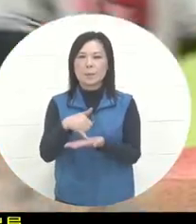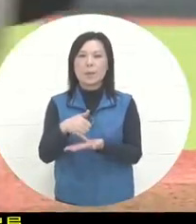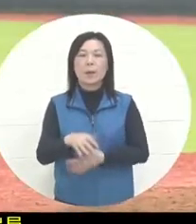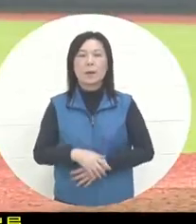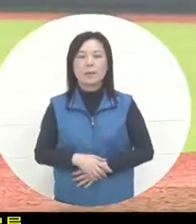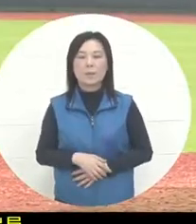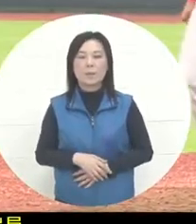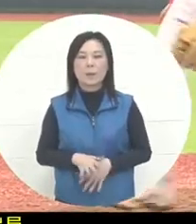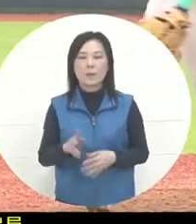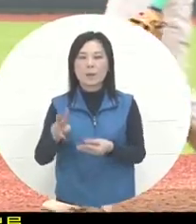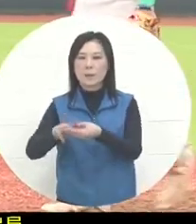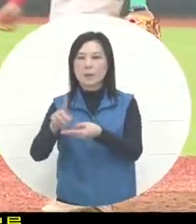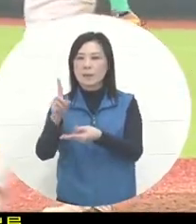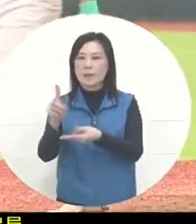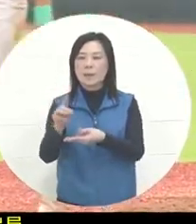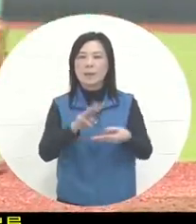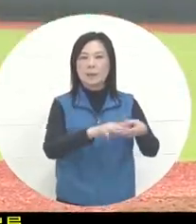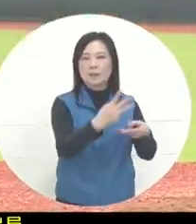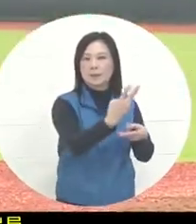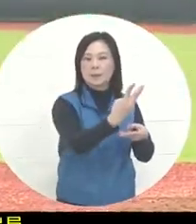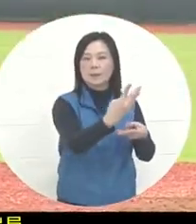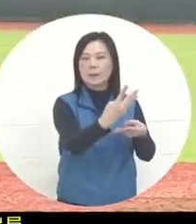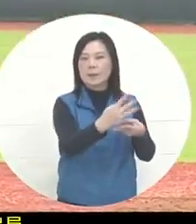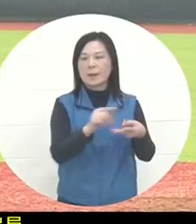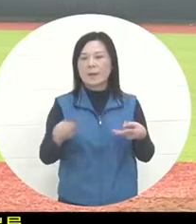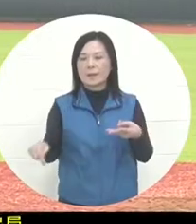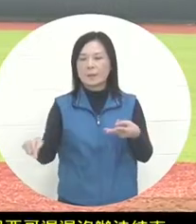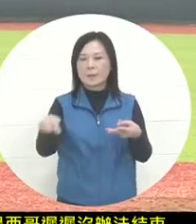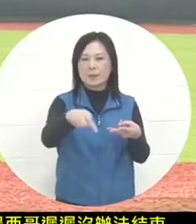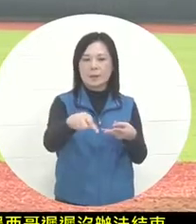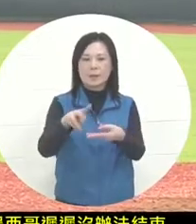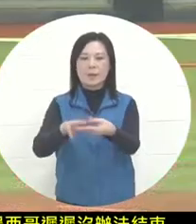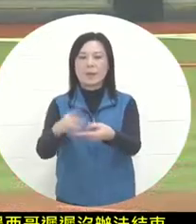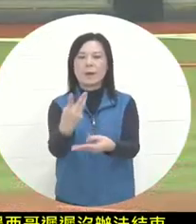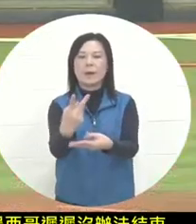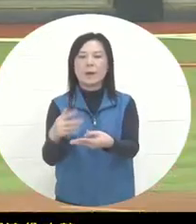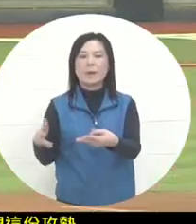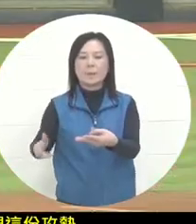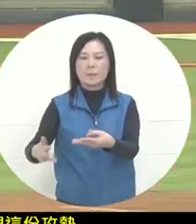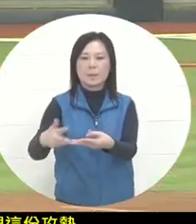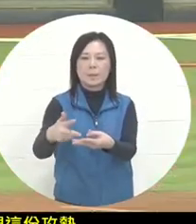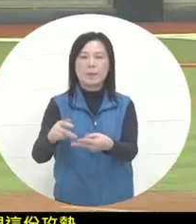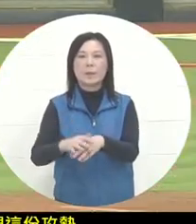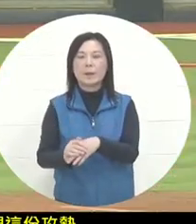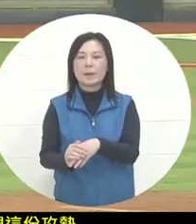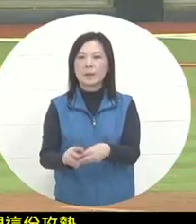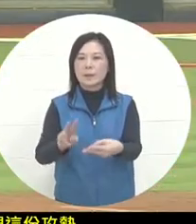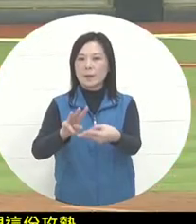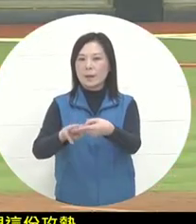A runner on first base went to second base to start the game, again creating a situation where there were people on second and third